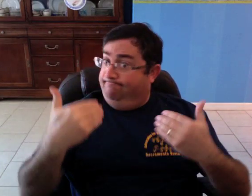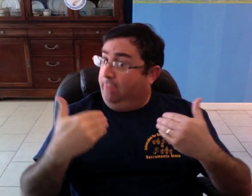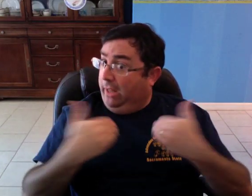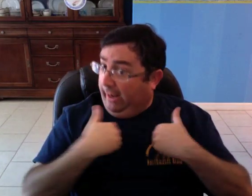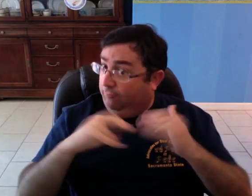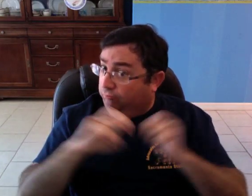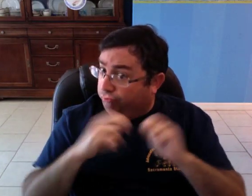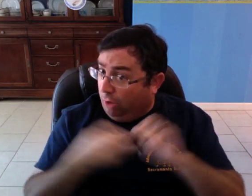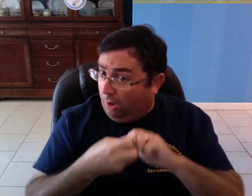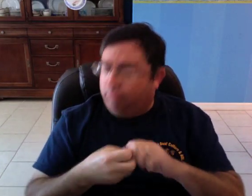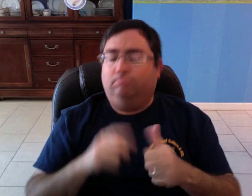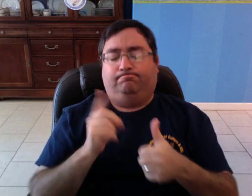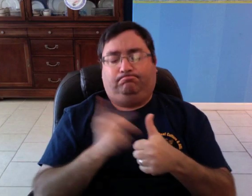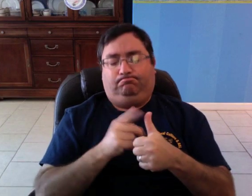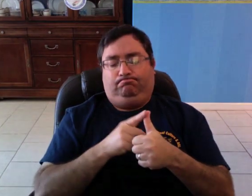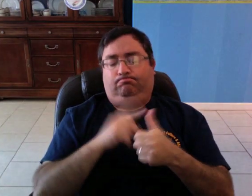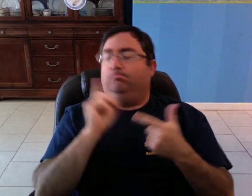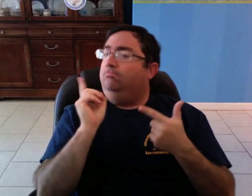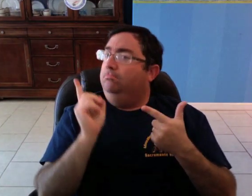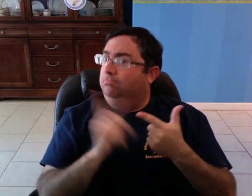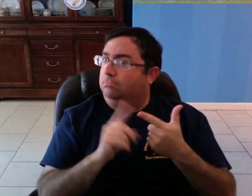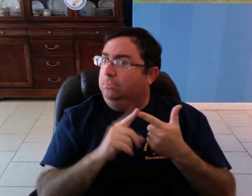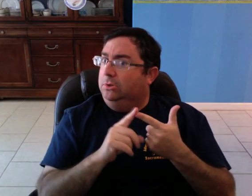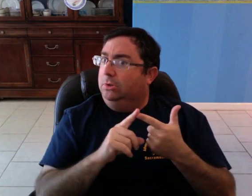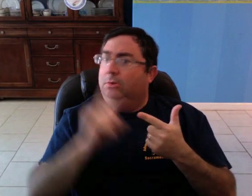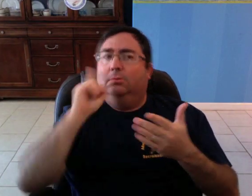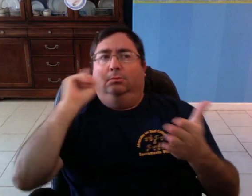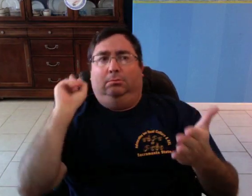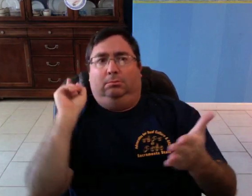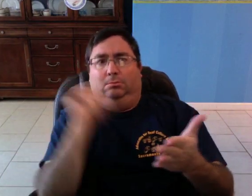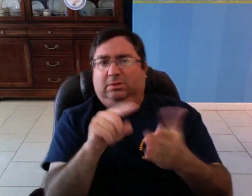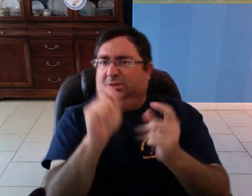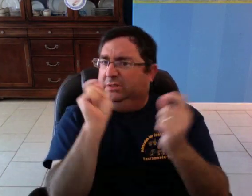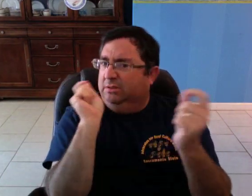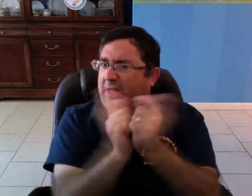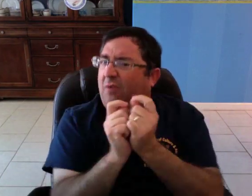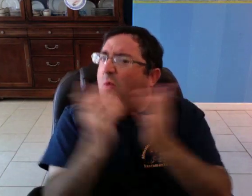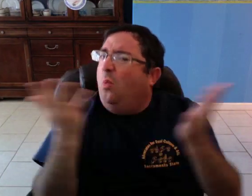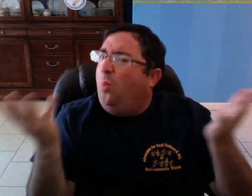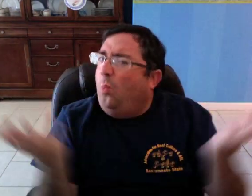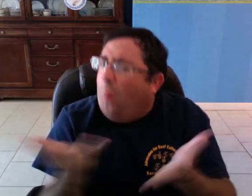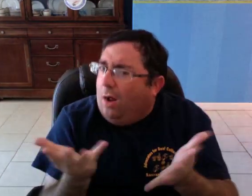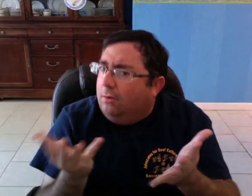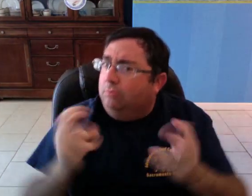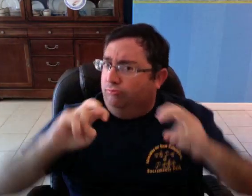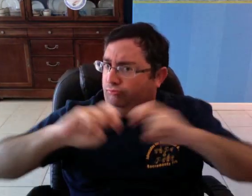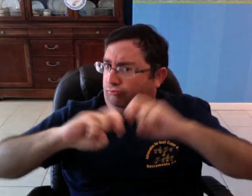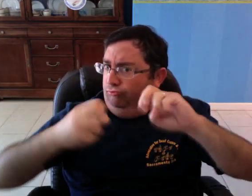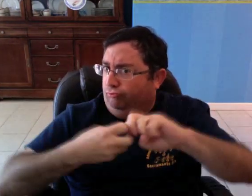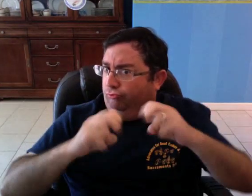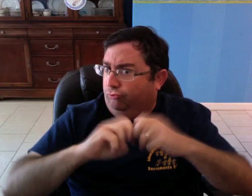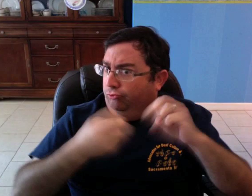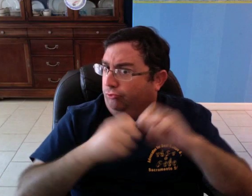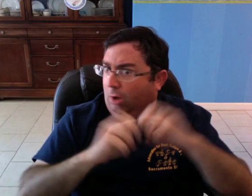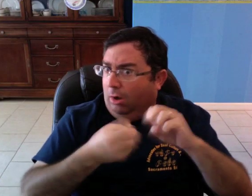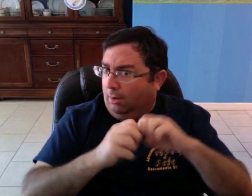is a problem, and also to identify exactly what the problem is.